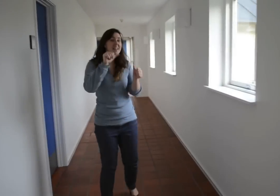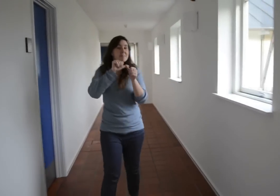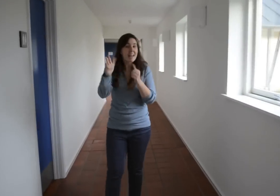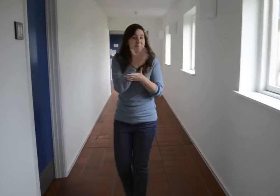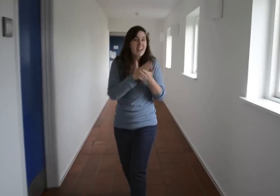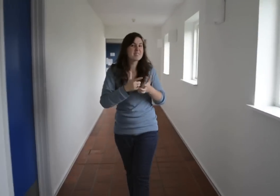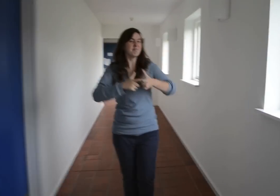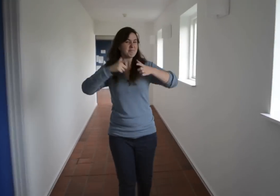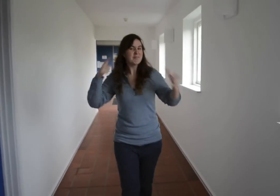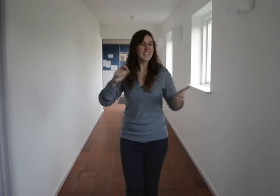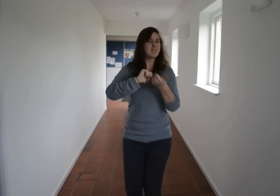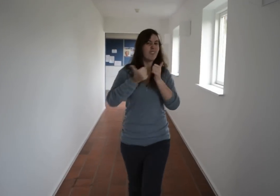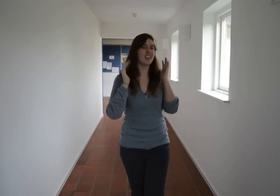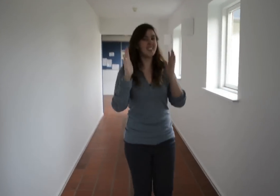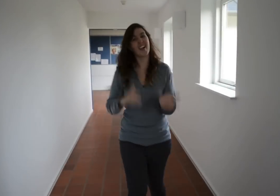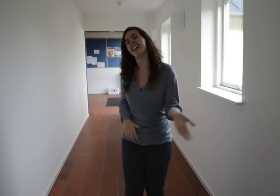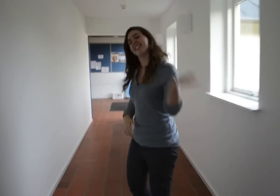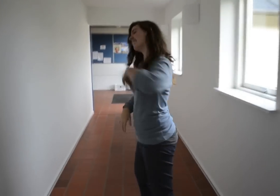The best part of it all? The massive sports hall! Come on!